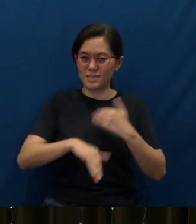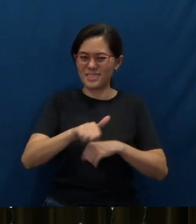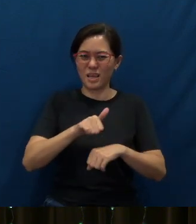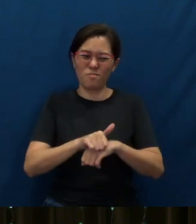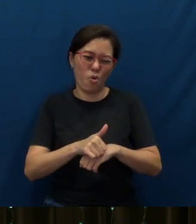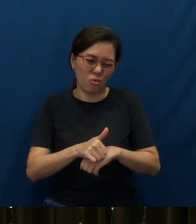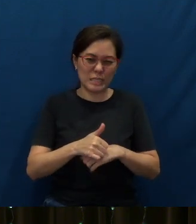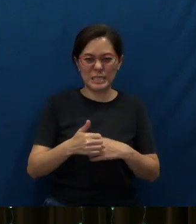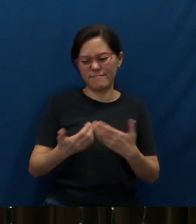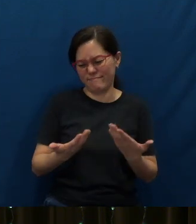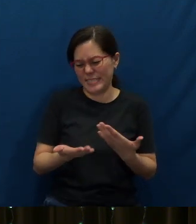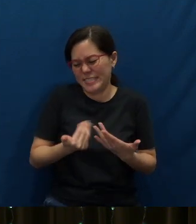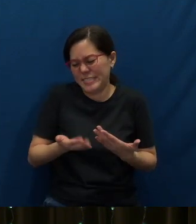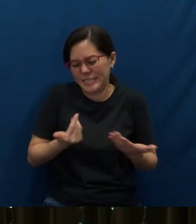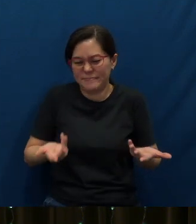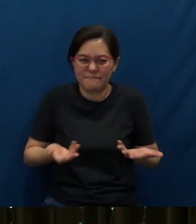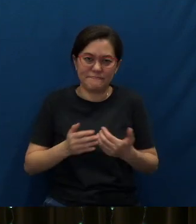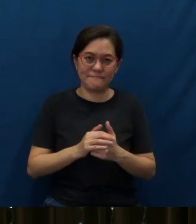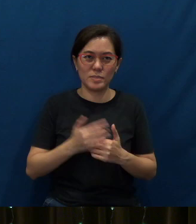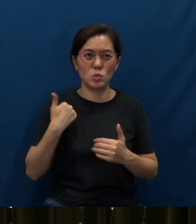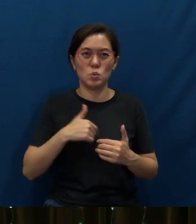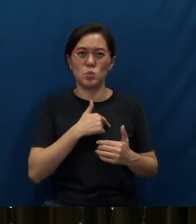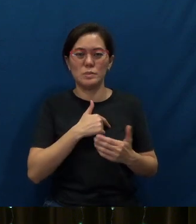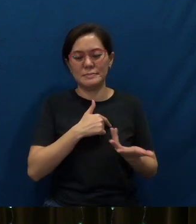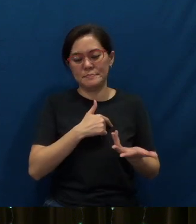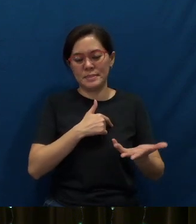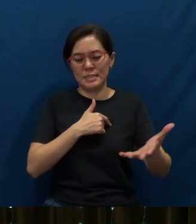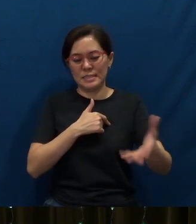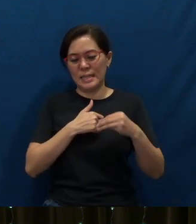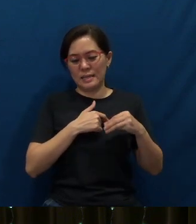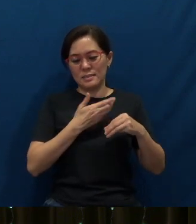has become so easy, that we have taken things for granted,